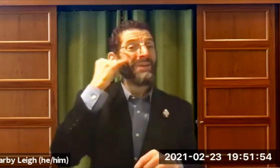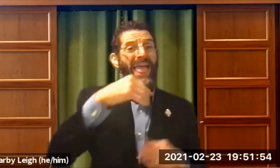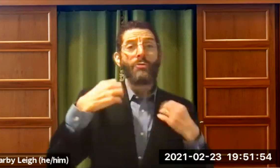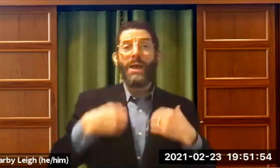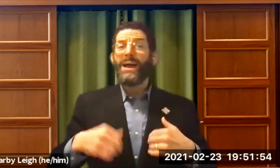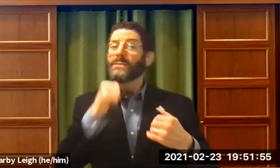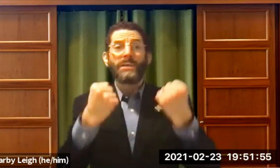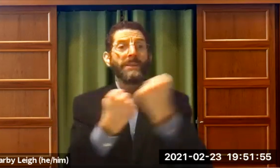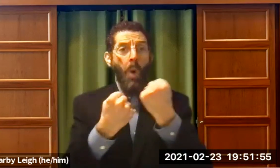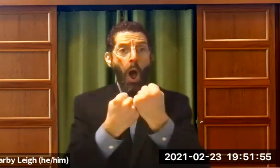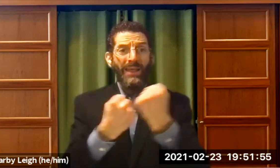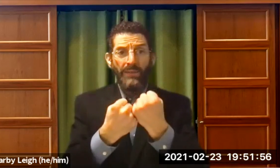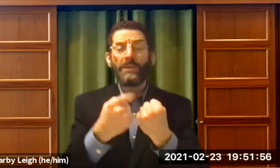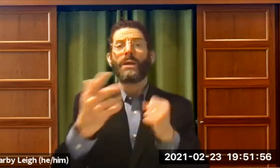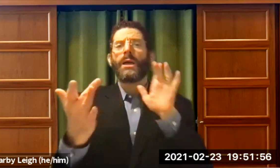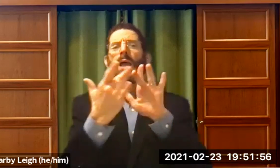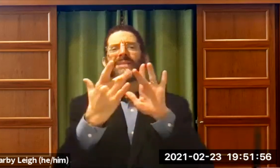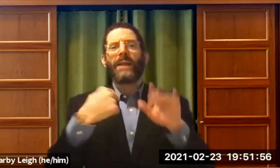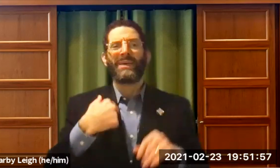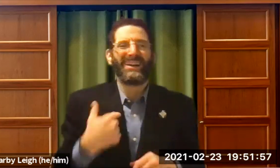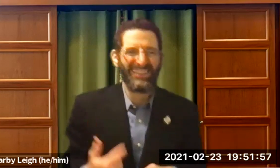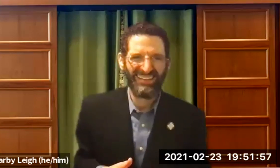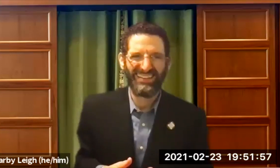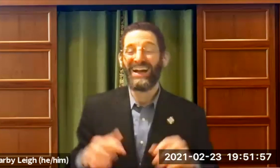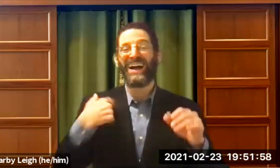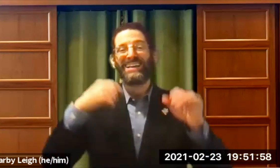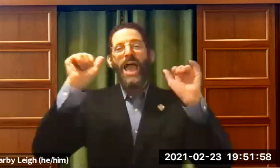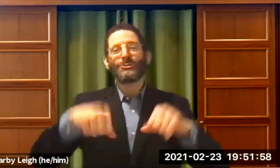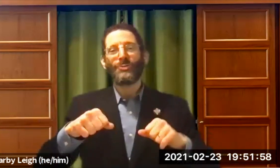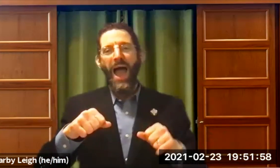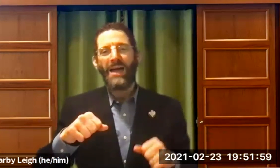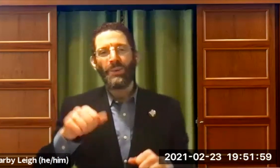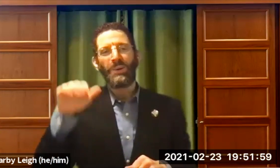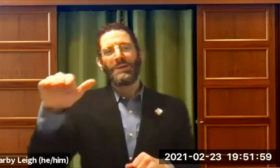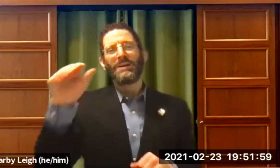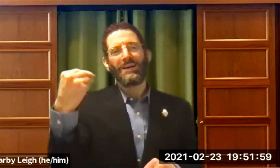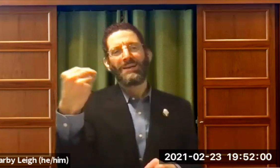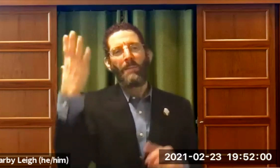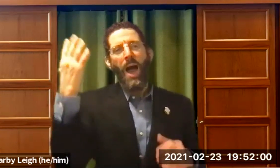want the build a supportive relationship. See if the rabbi seems supportive. And then contact me.